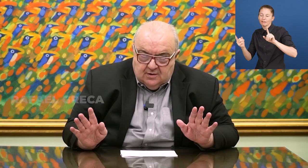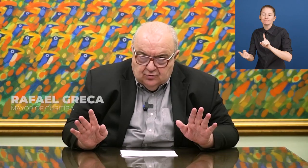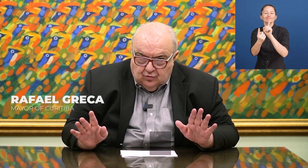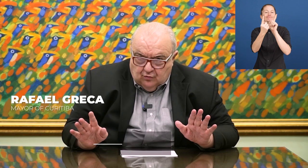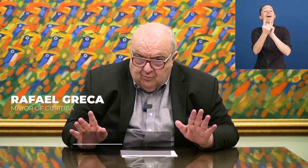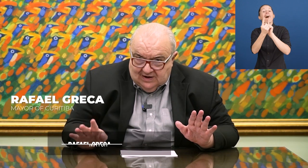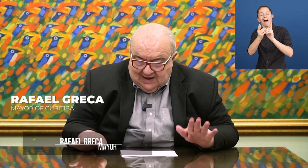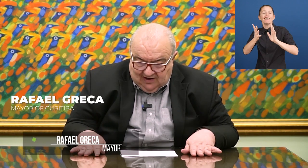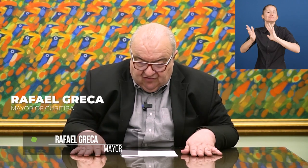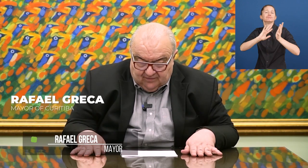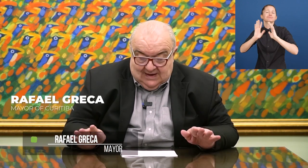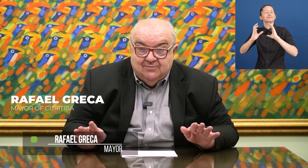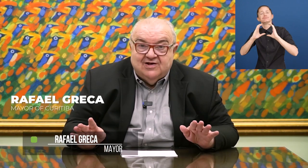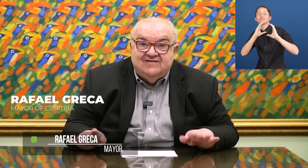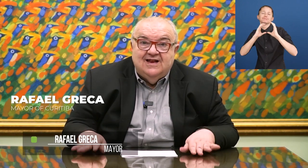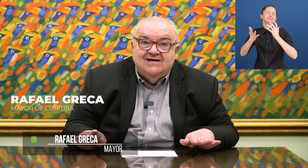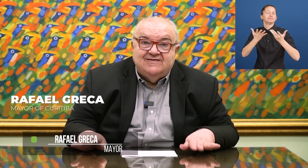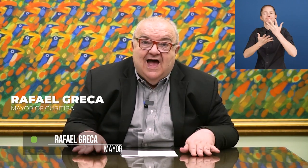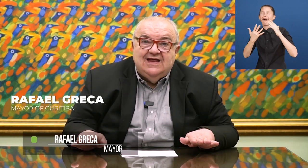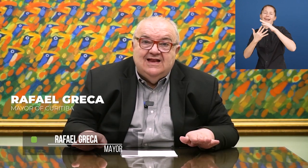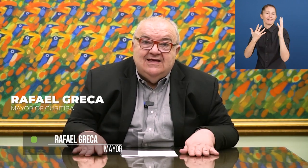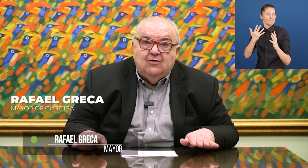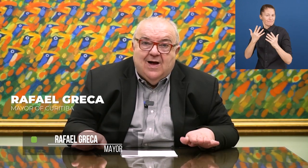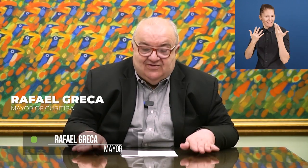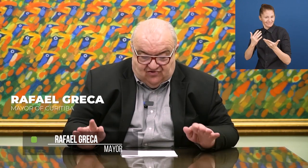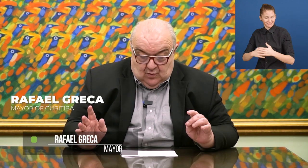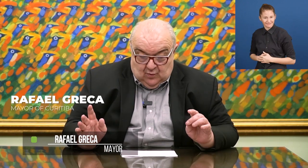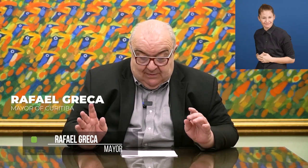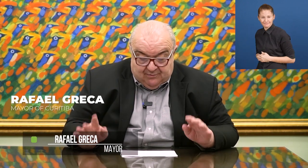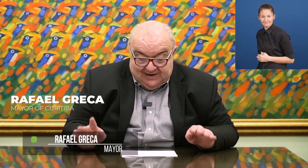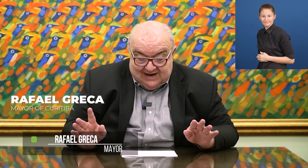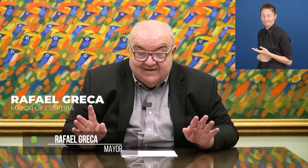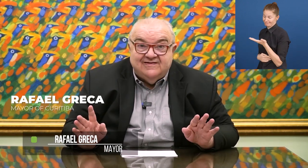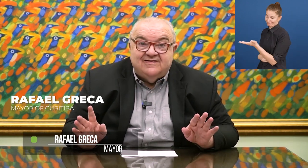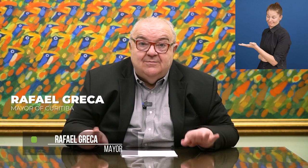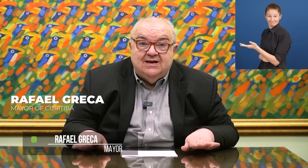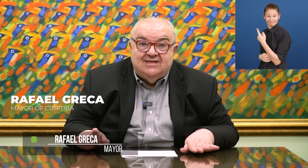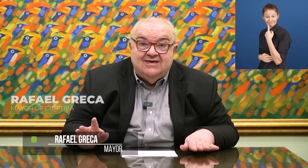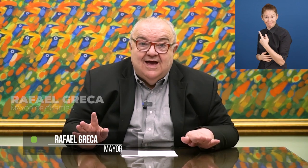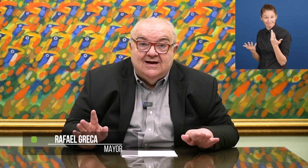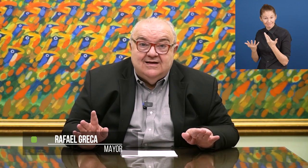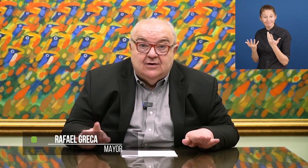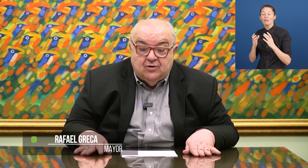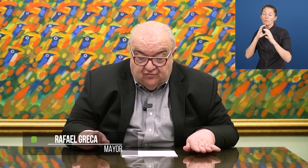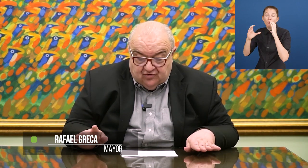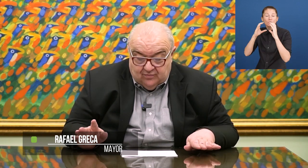Rafael Greca: "Through communication in Brazil sign language we bring accessibility and inclusion